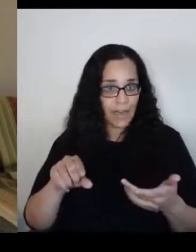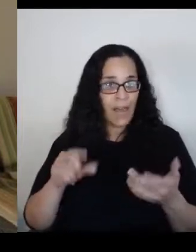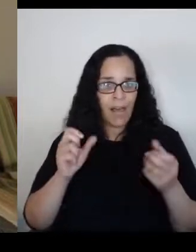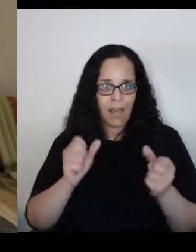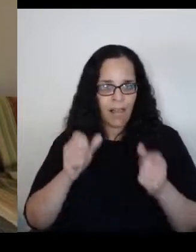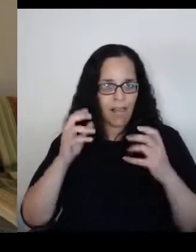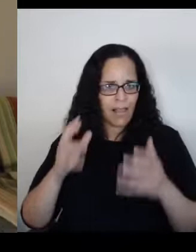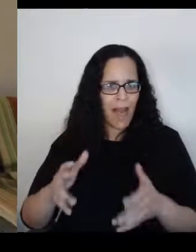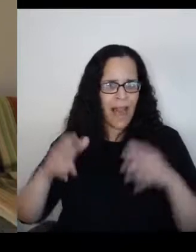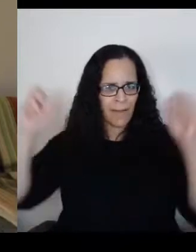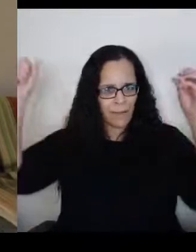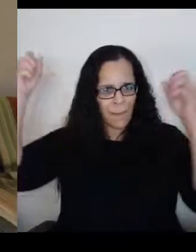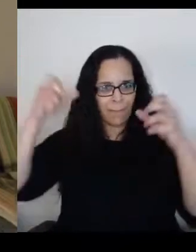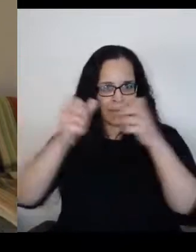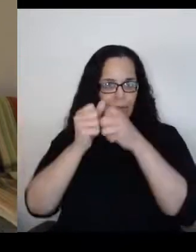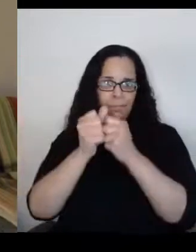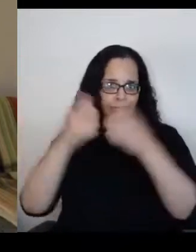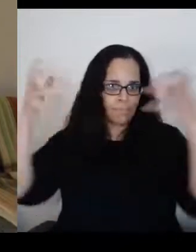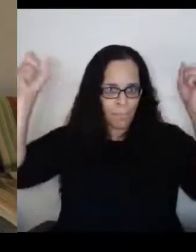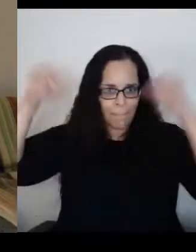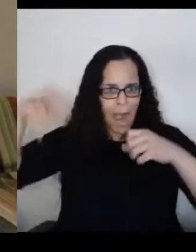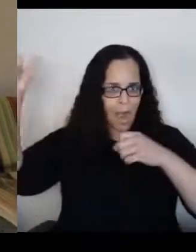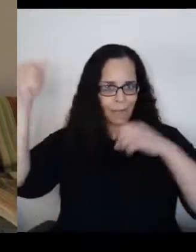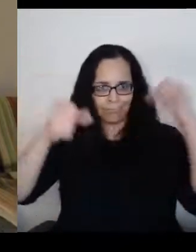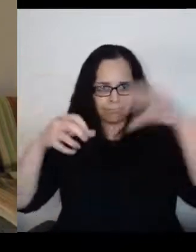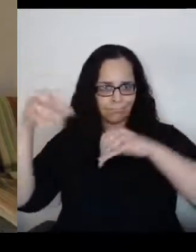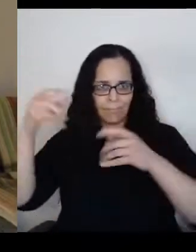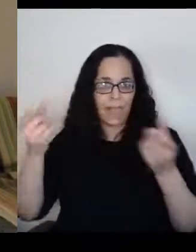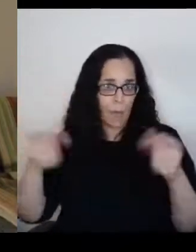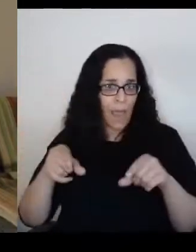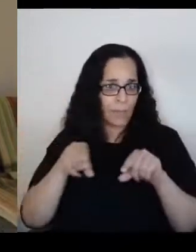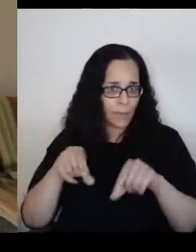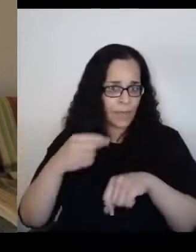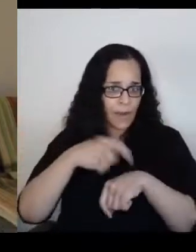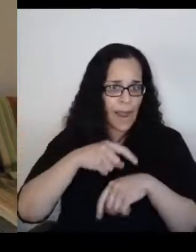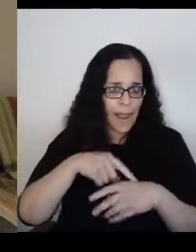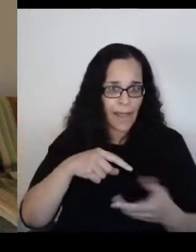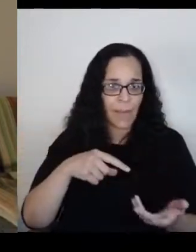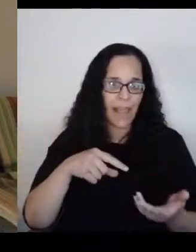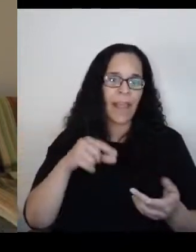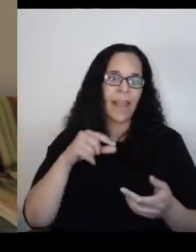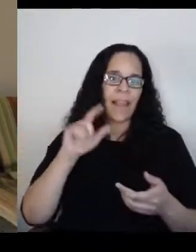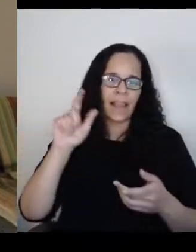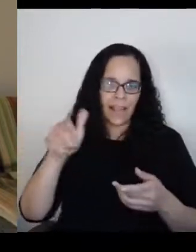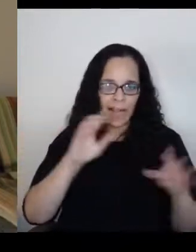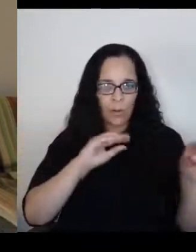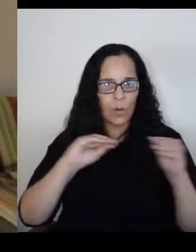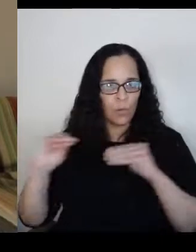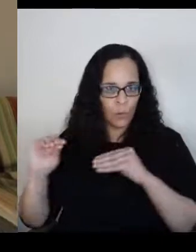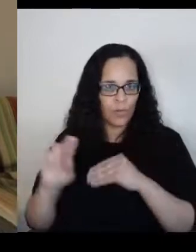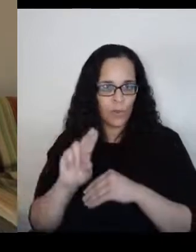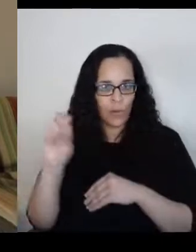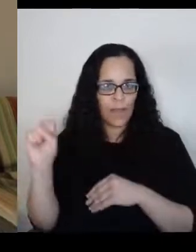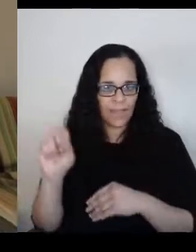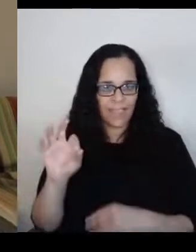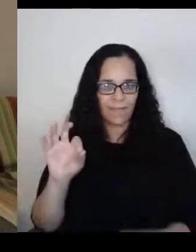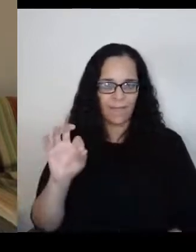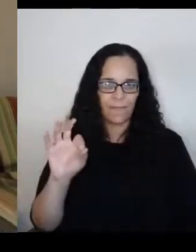and I think the other, and we came to the United States in February of 1940.